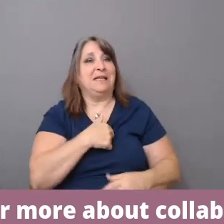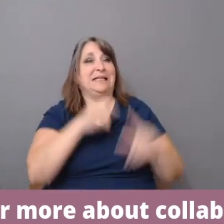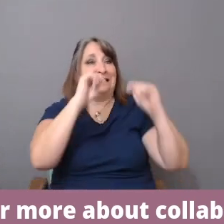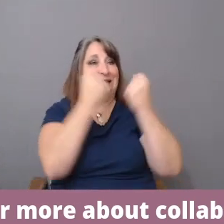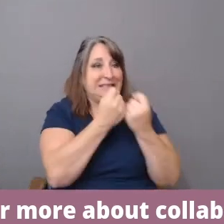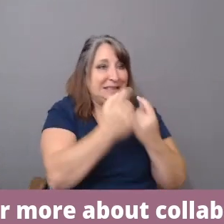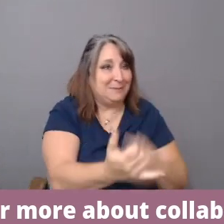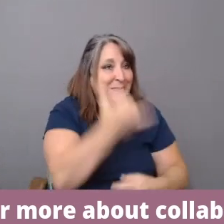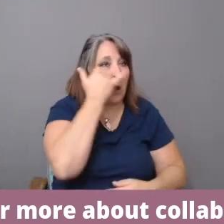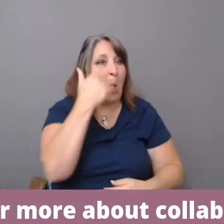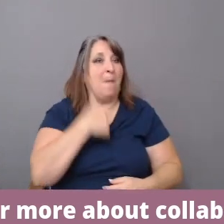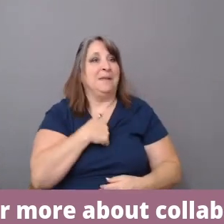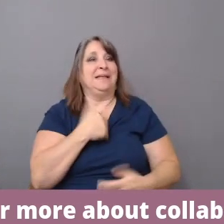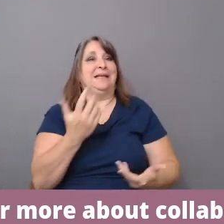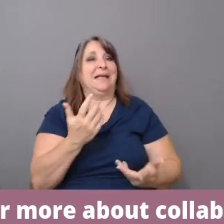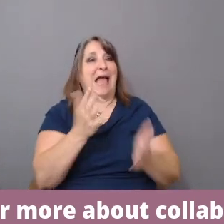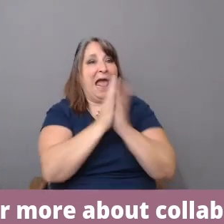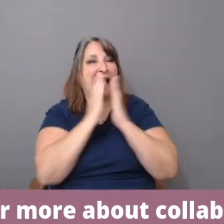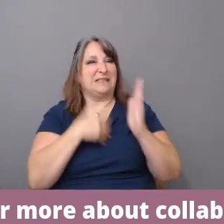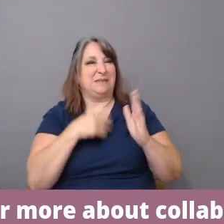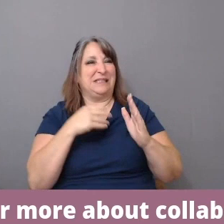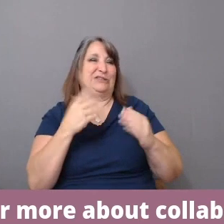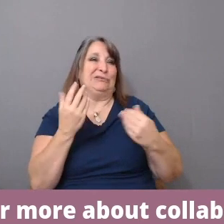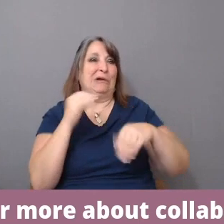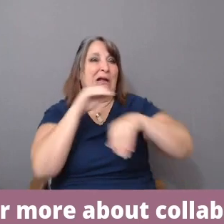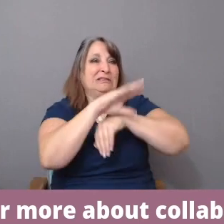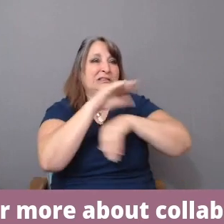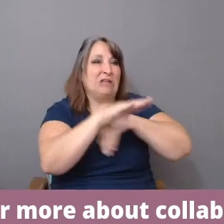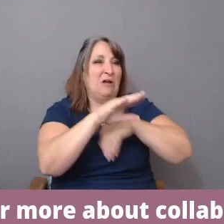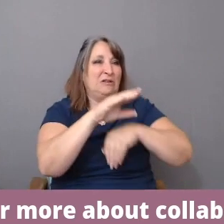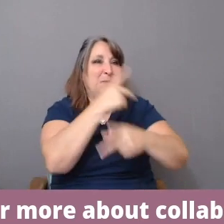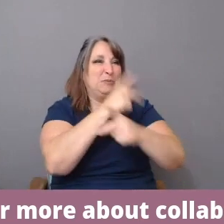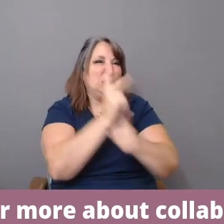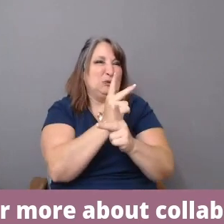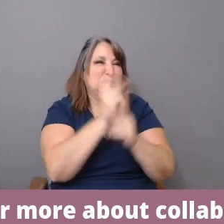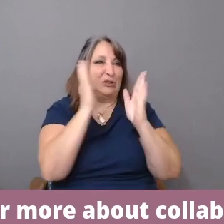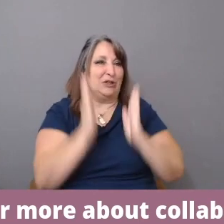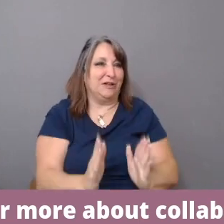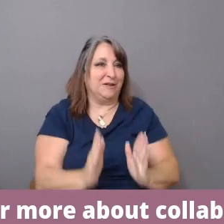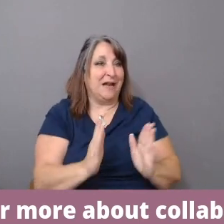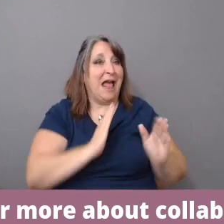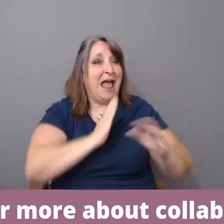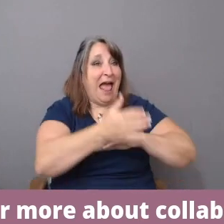asking me to come in as what's called a consulting producer, after the script has been written